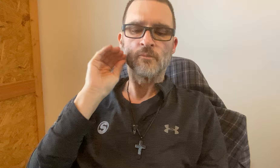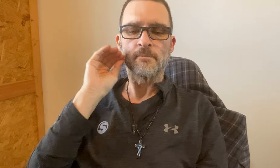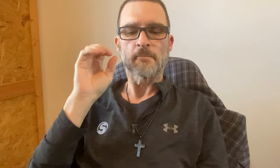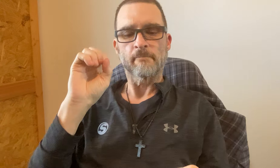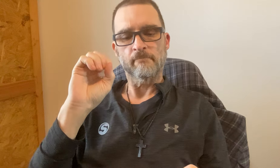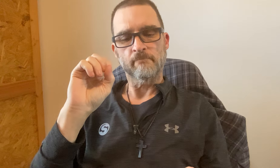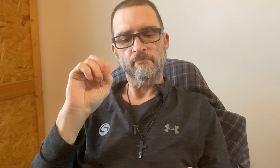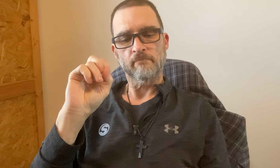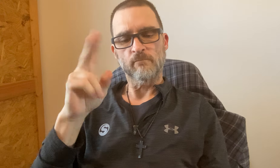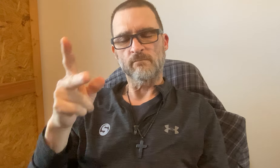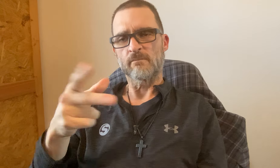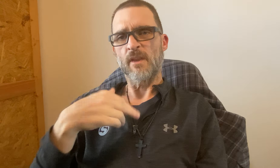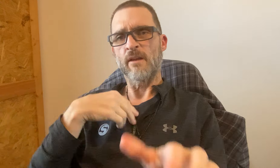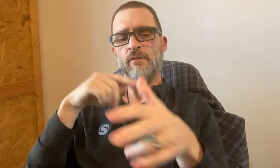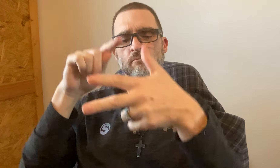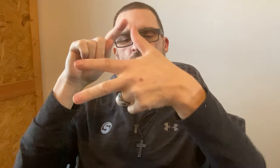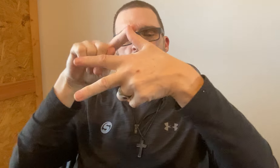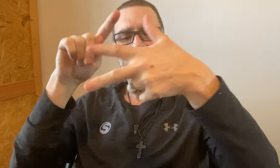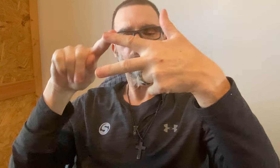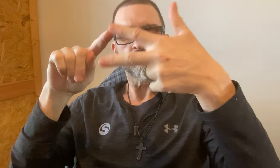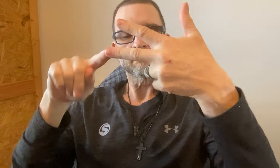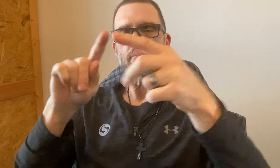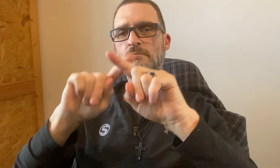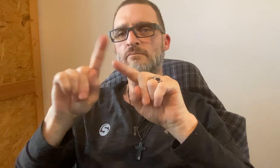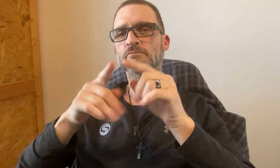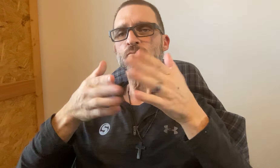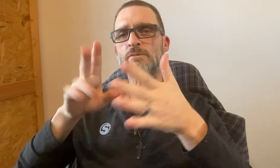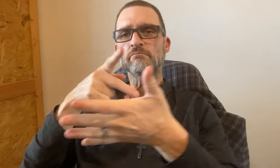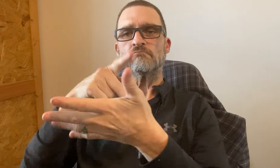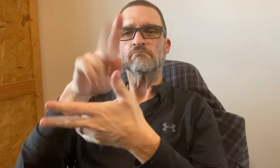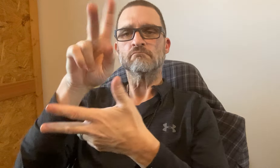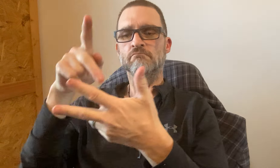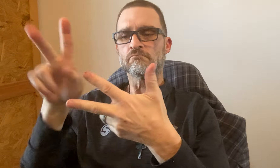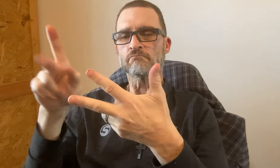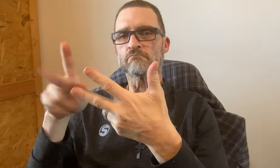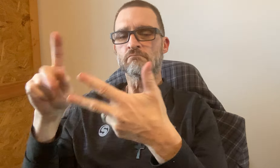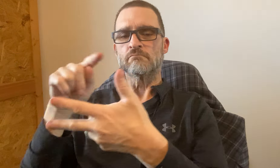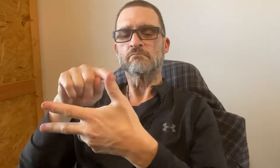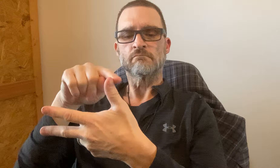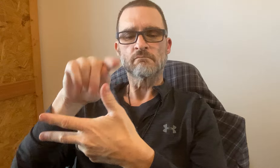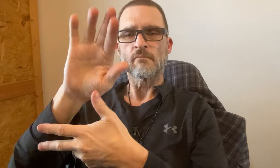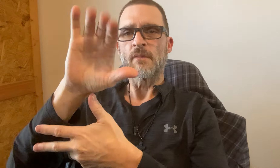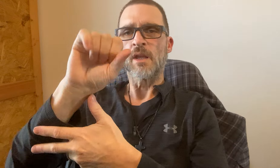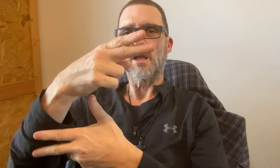It will be shipped to your home. Okay. Have 3 different ways to pay